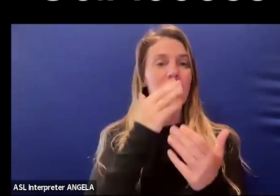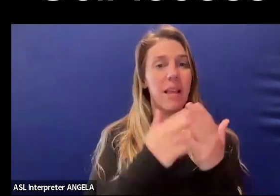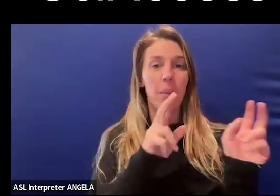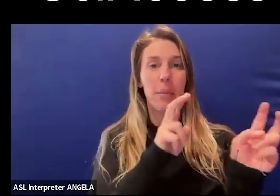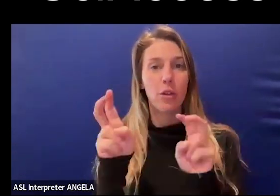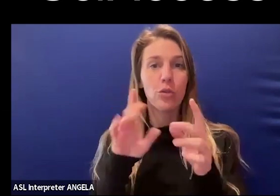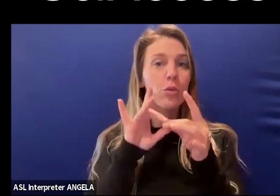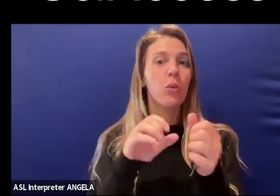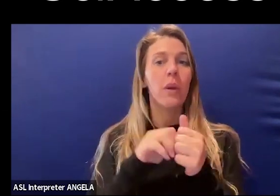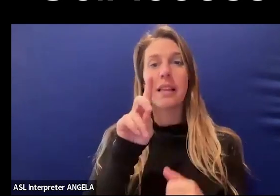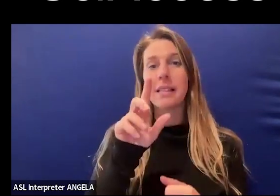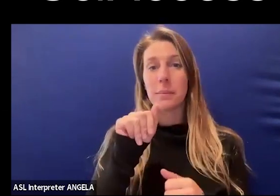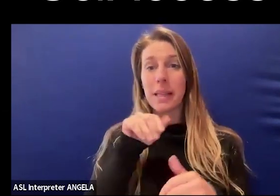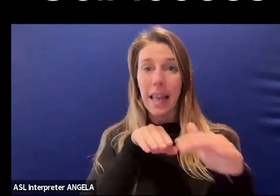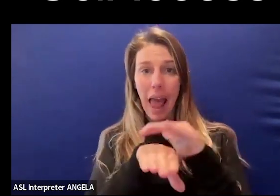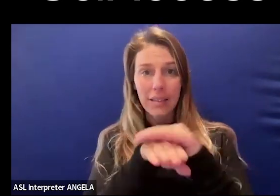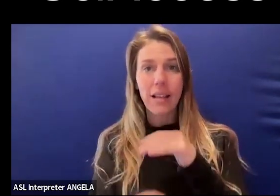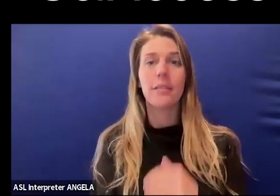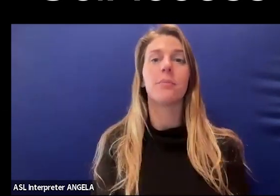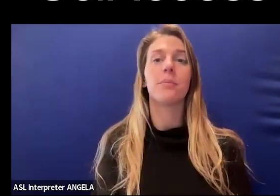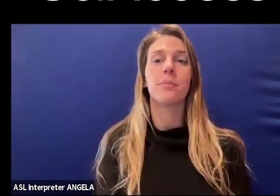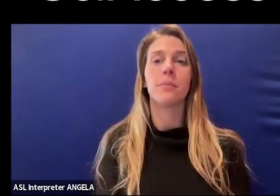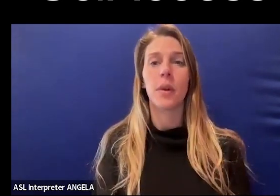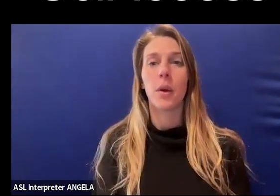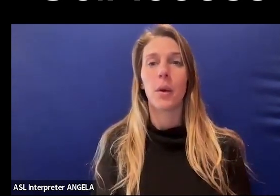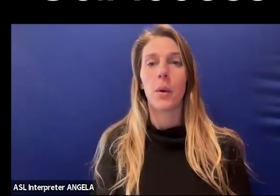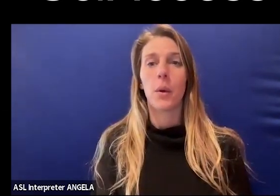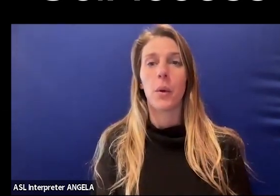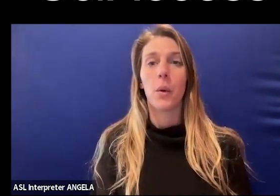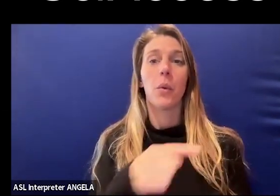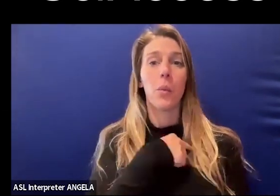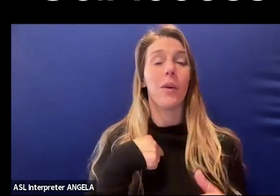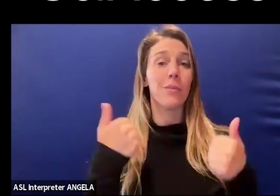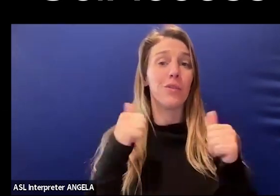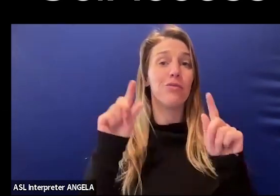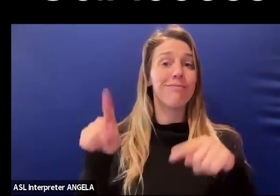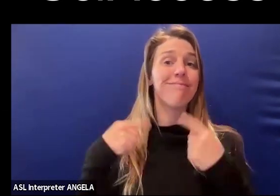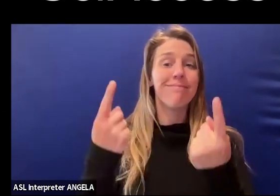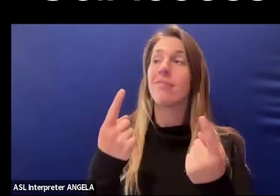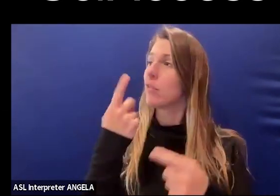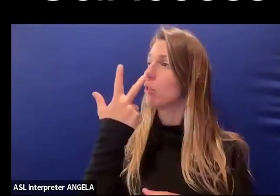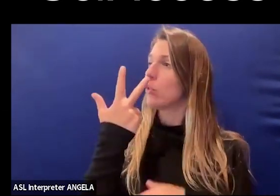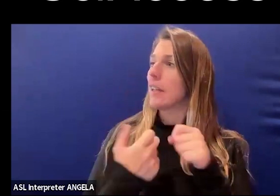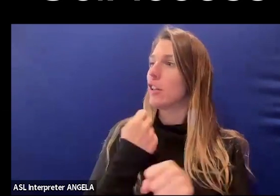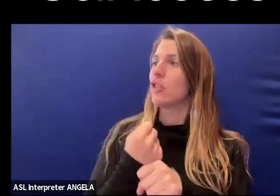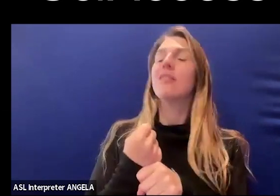around disability and access, for what we've been trying to do over the last three years.